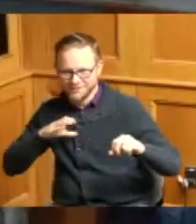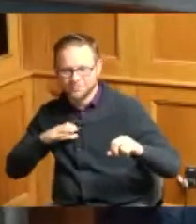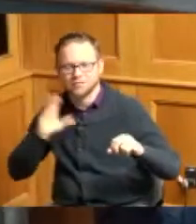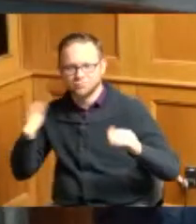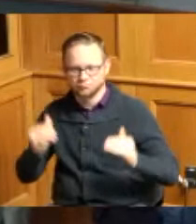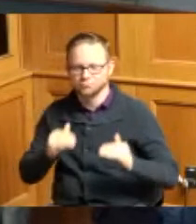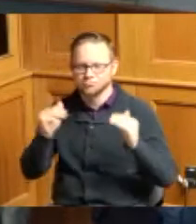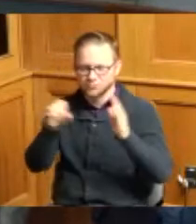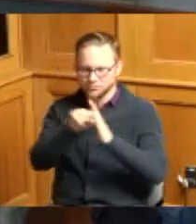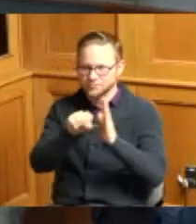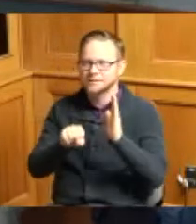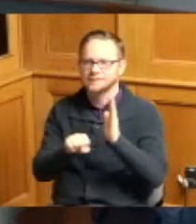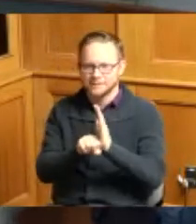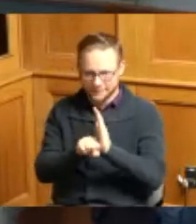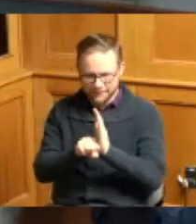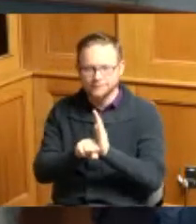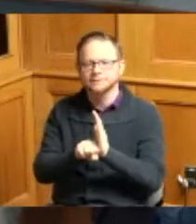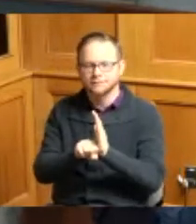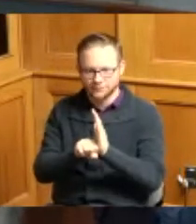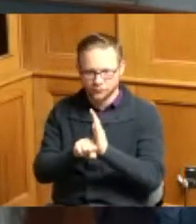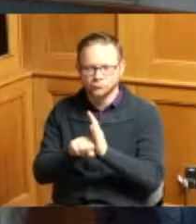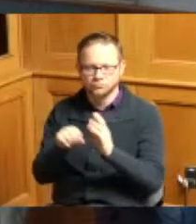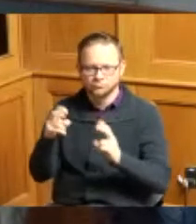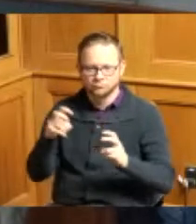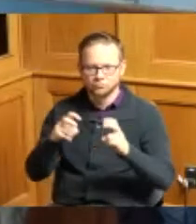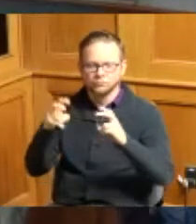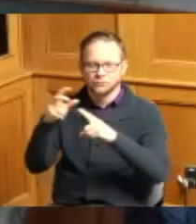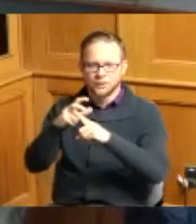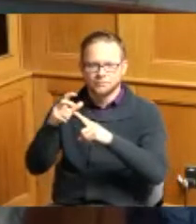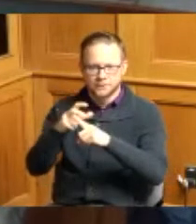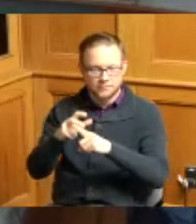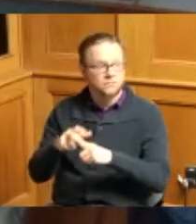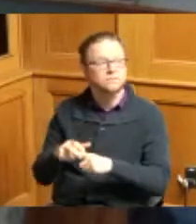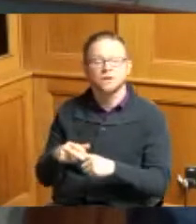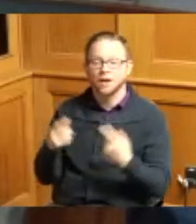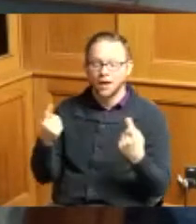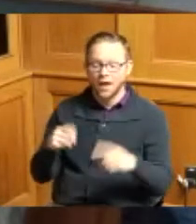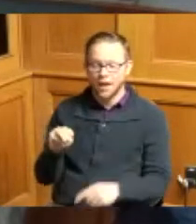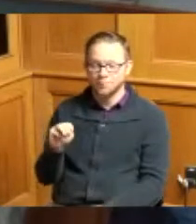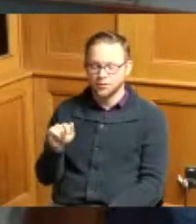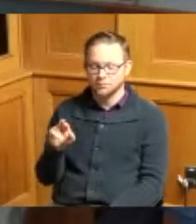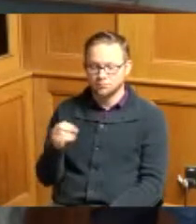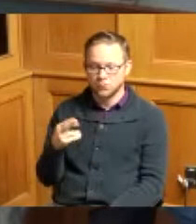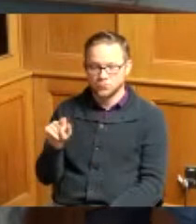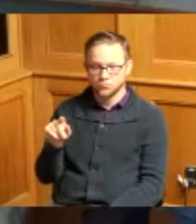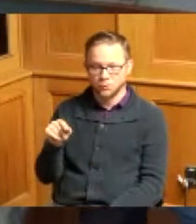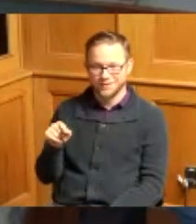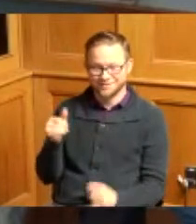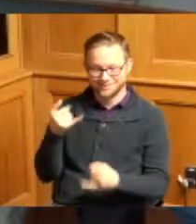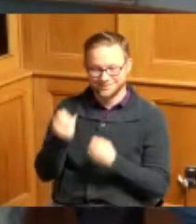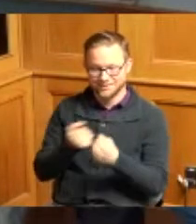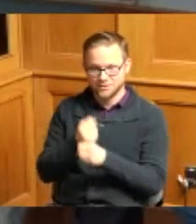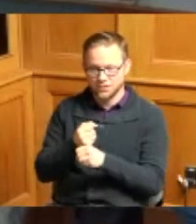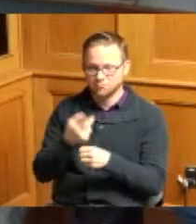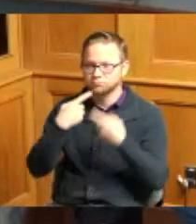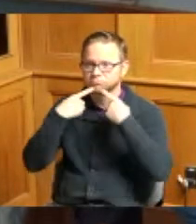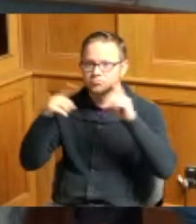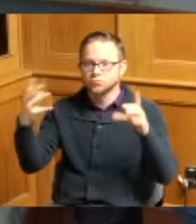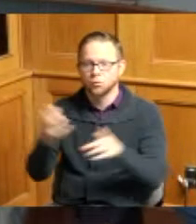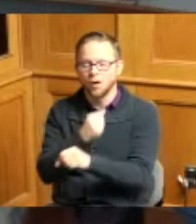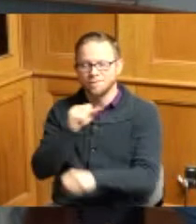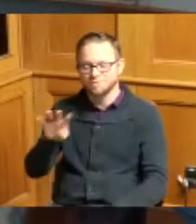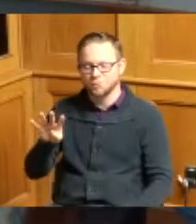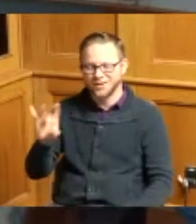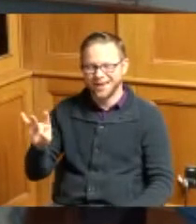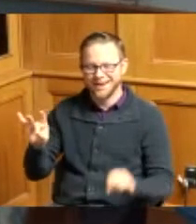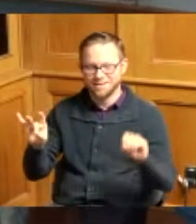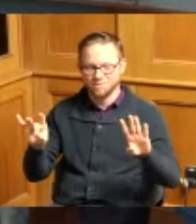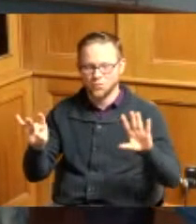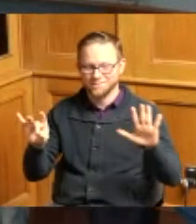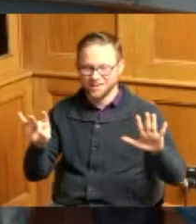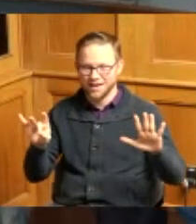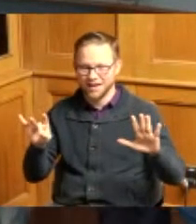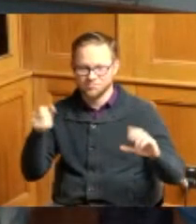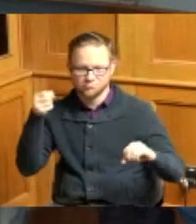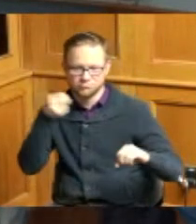and whereas on march the 20th 2022 the senators achieved victory 48-45 of the Ottawa Glandorf